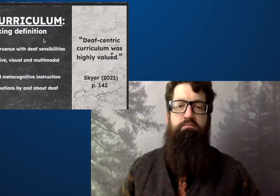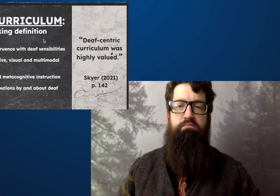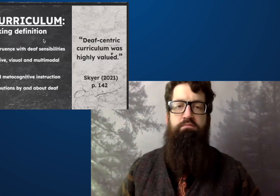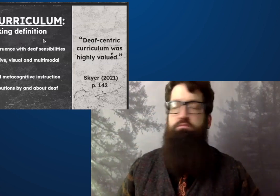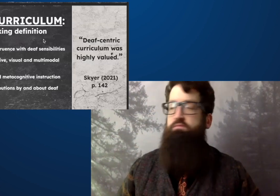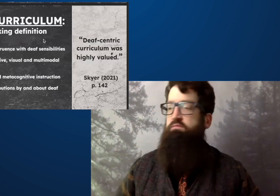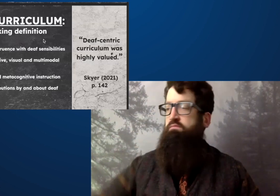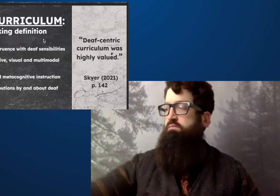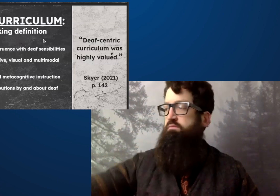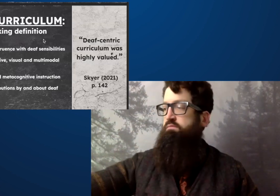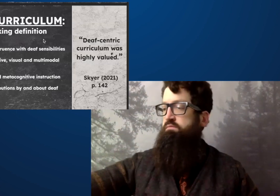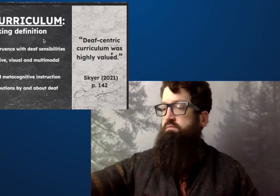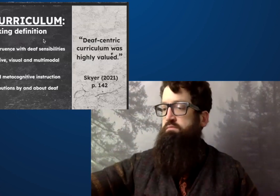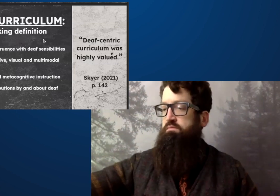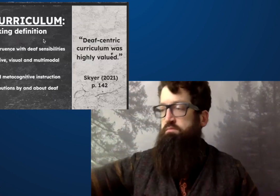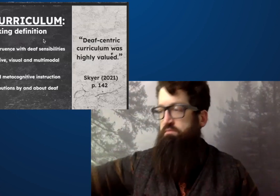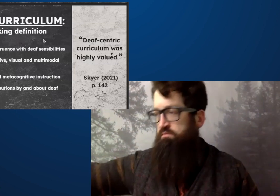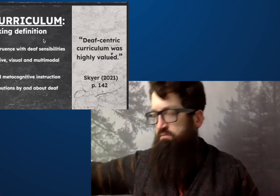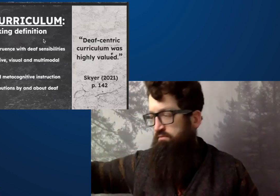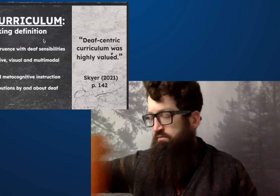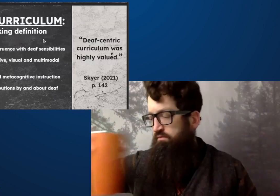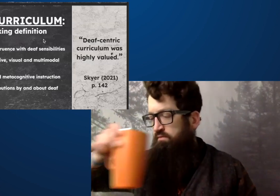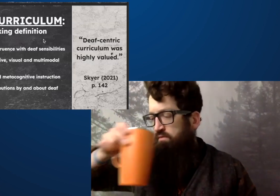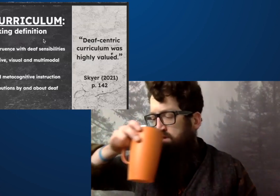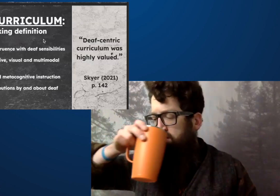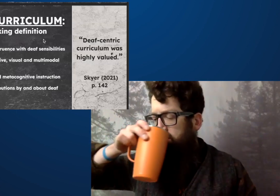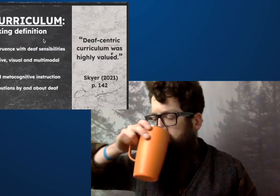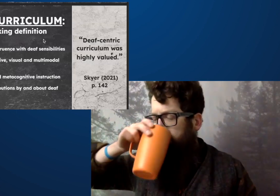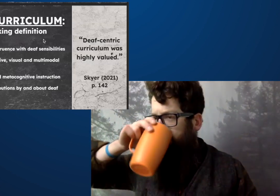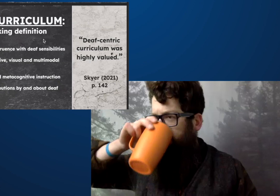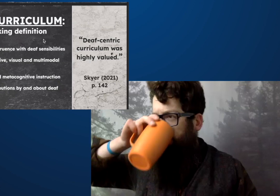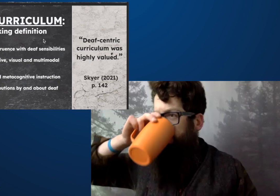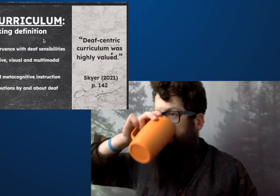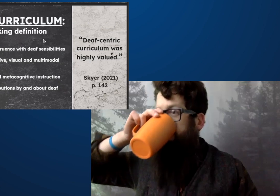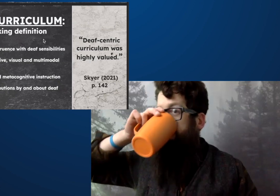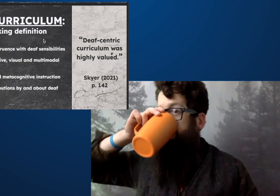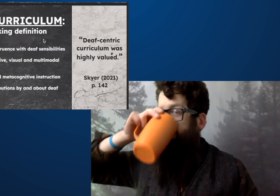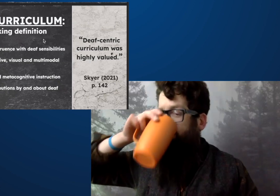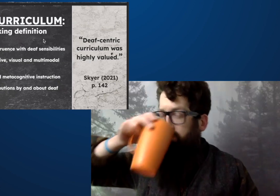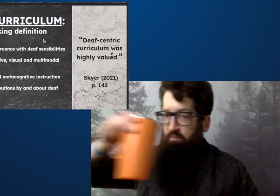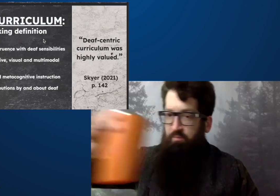Here is a working definition of deaf curriculum. You can read it,